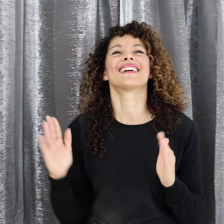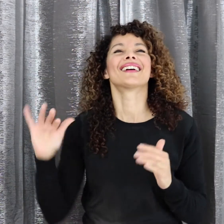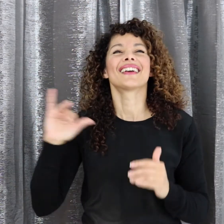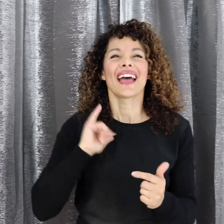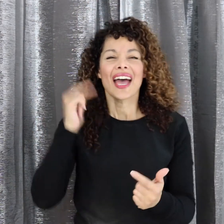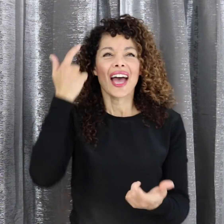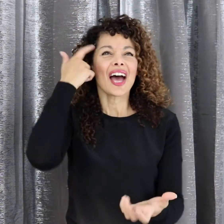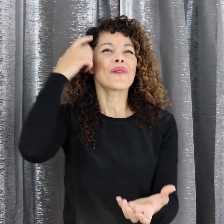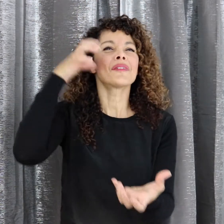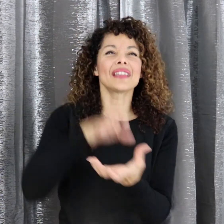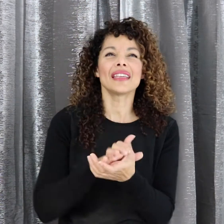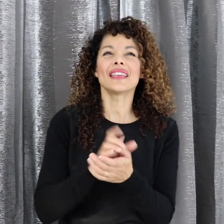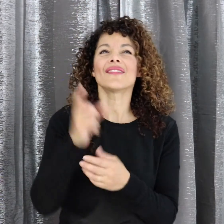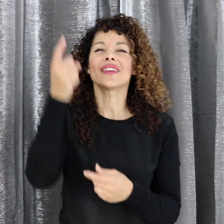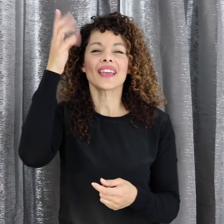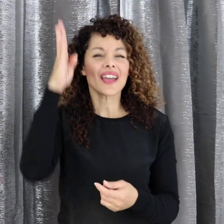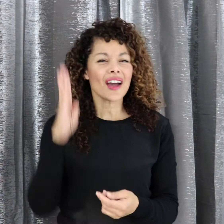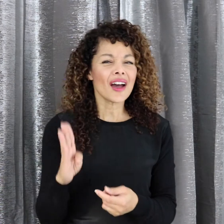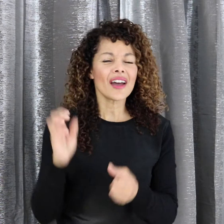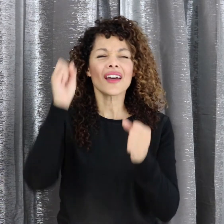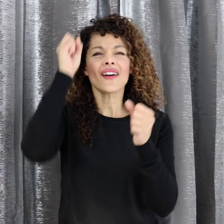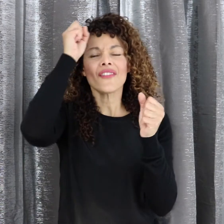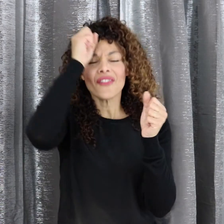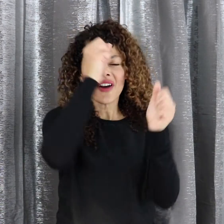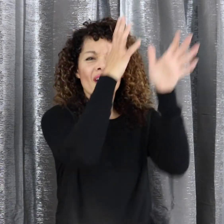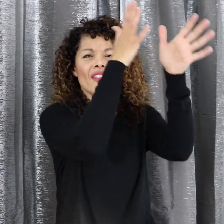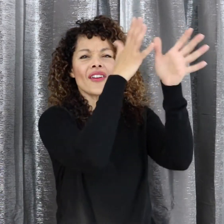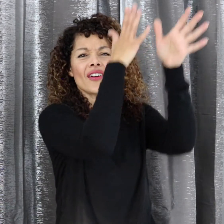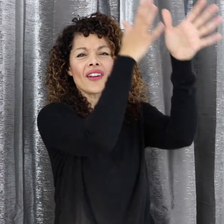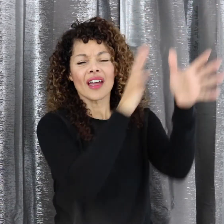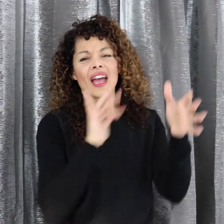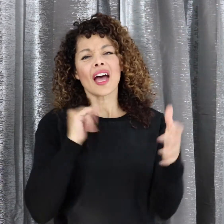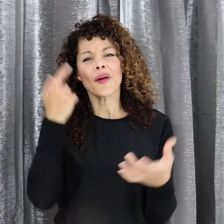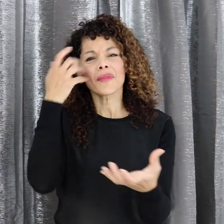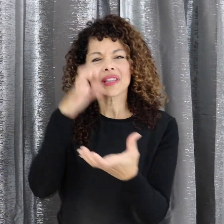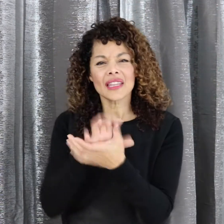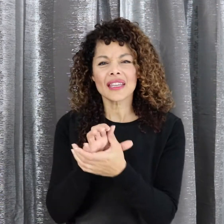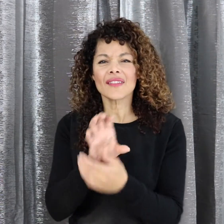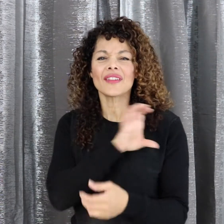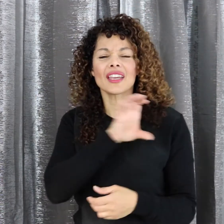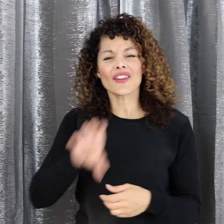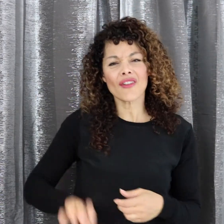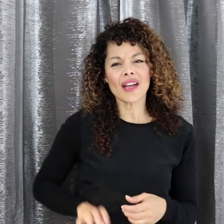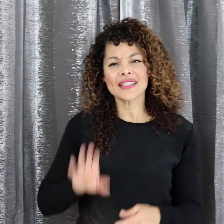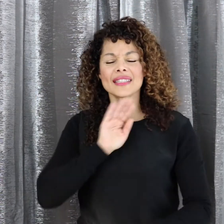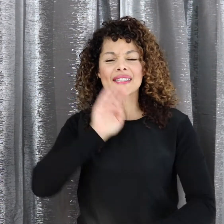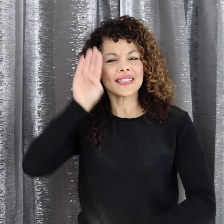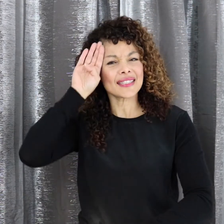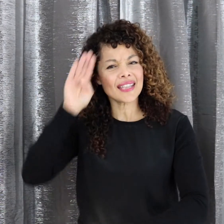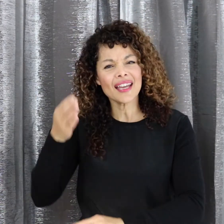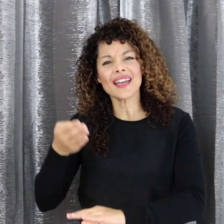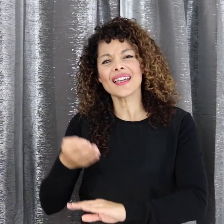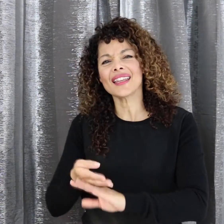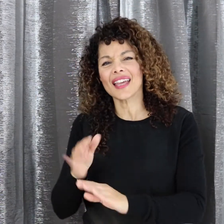I believe in God our Father I believe in Christ the Son